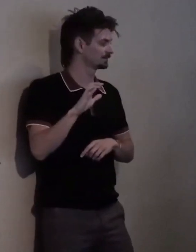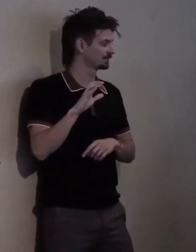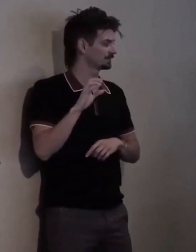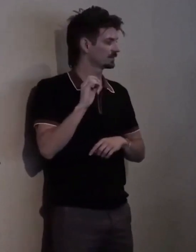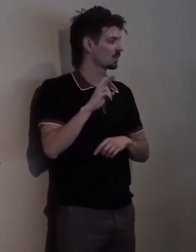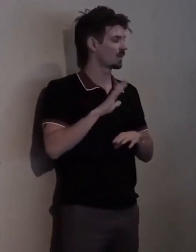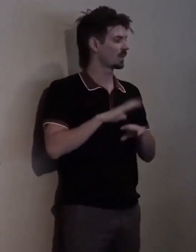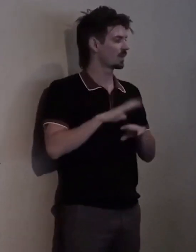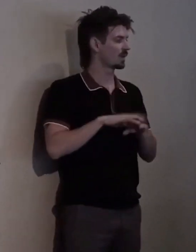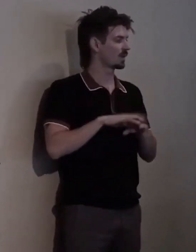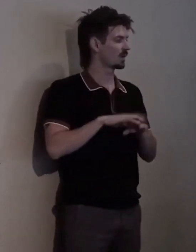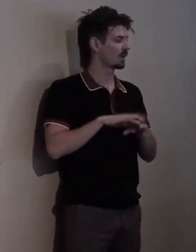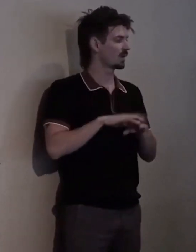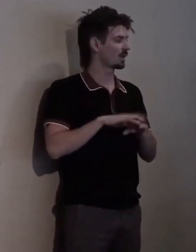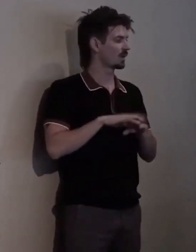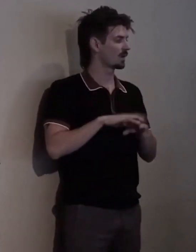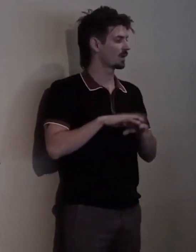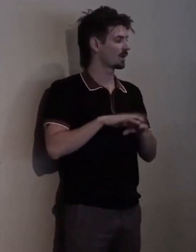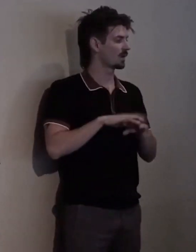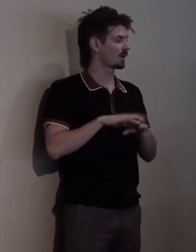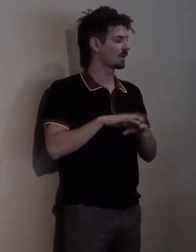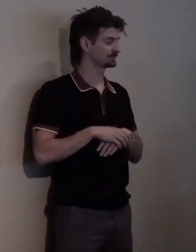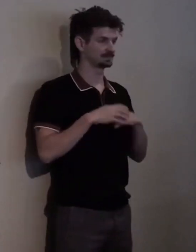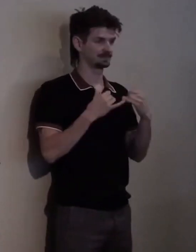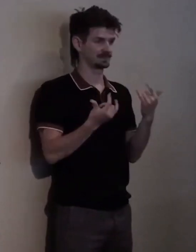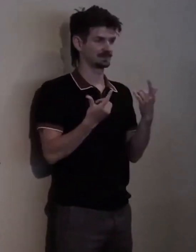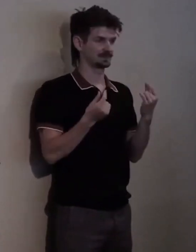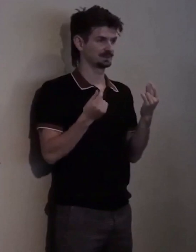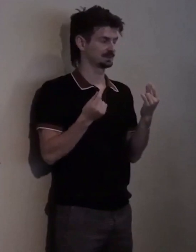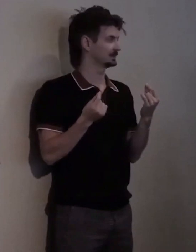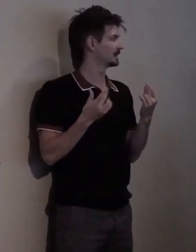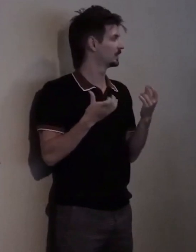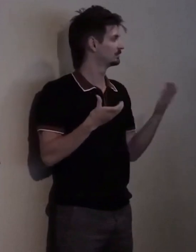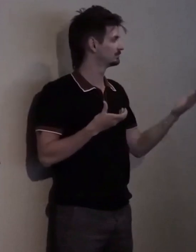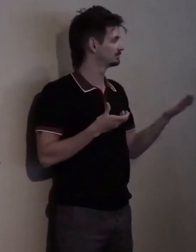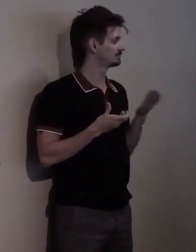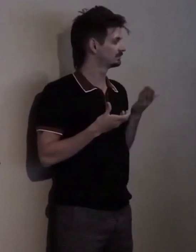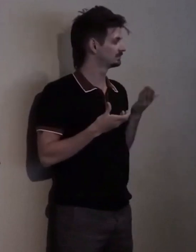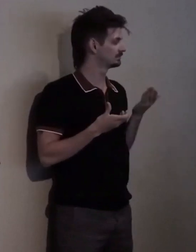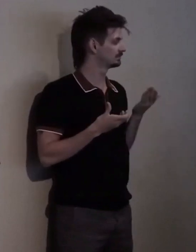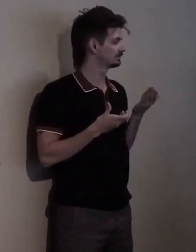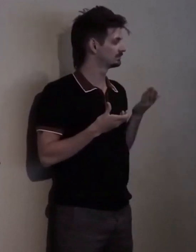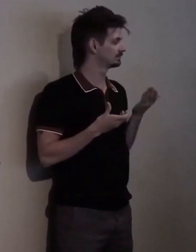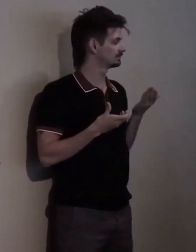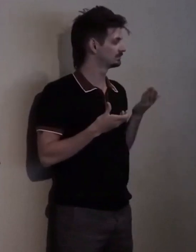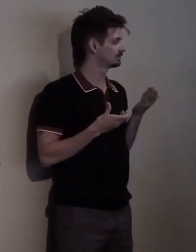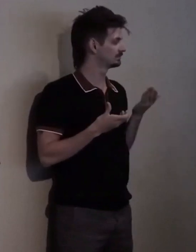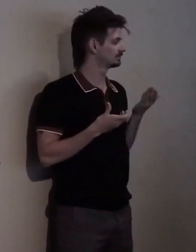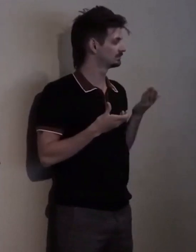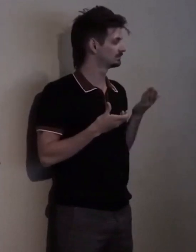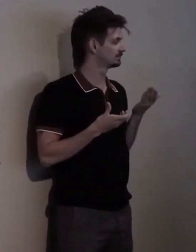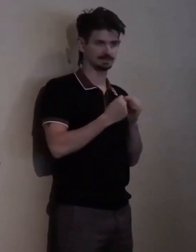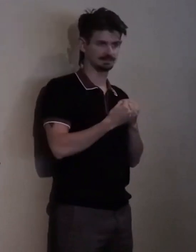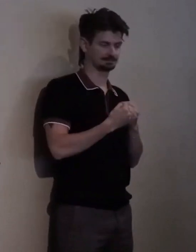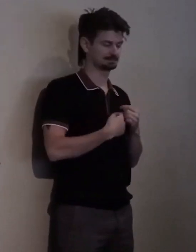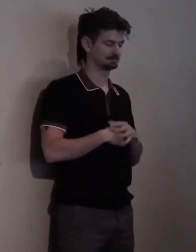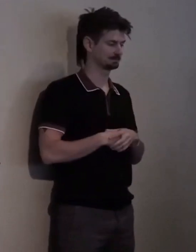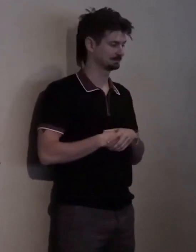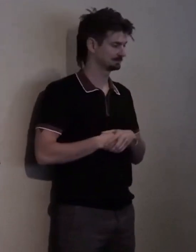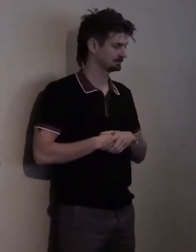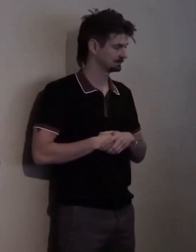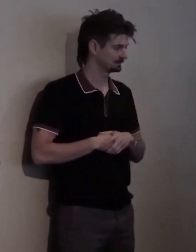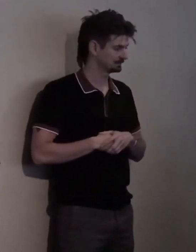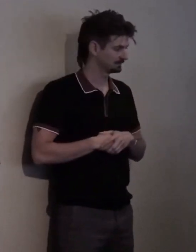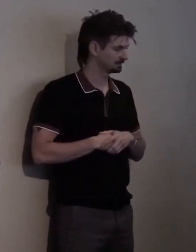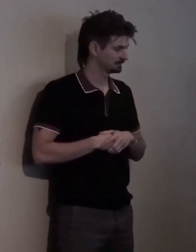Okay... So now... Now I want to introduce a new player to our team and through... And after a thorough search